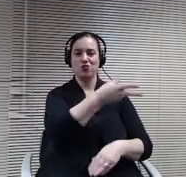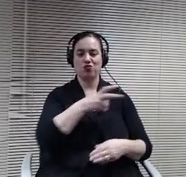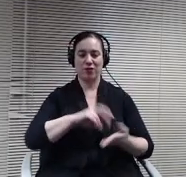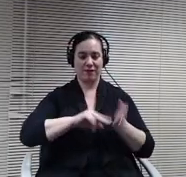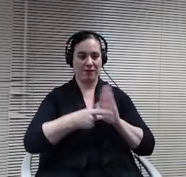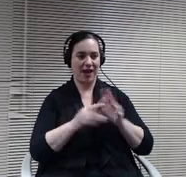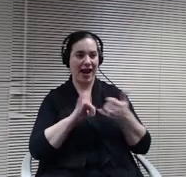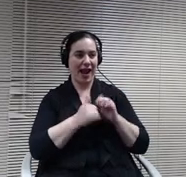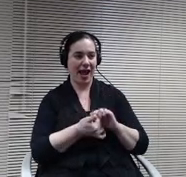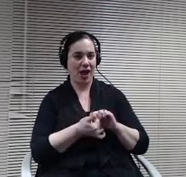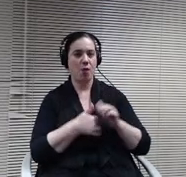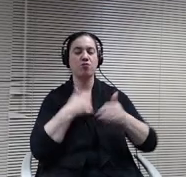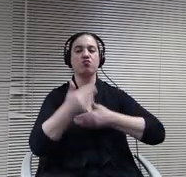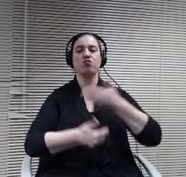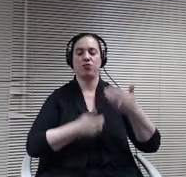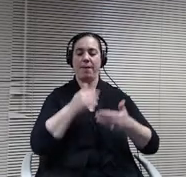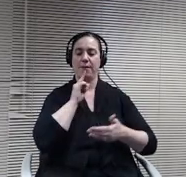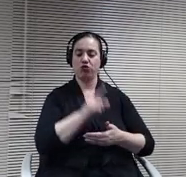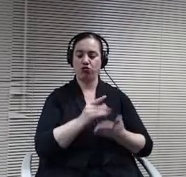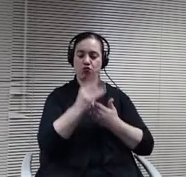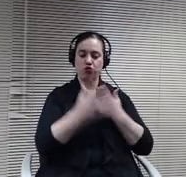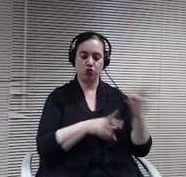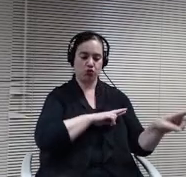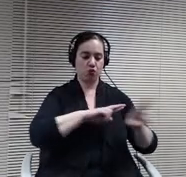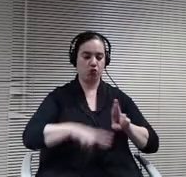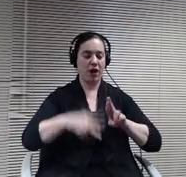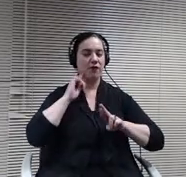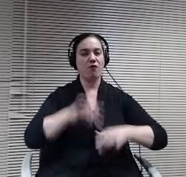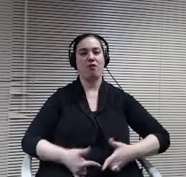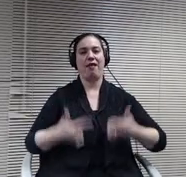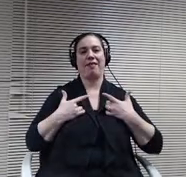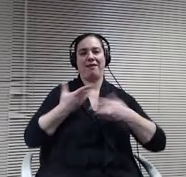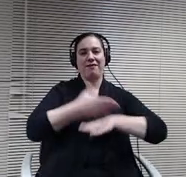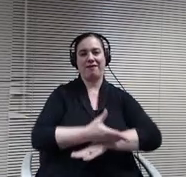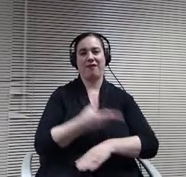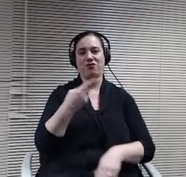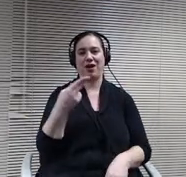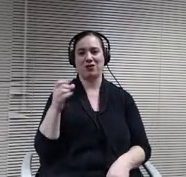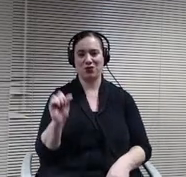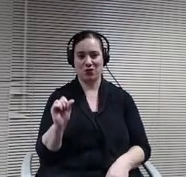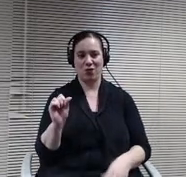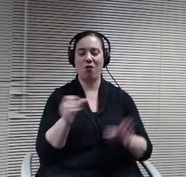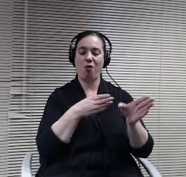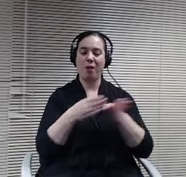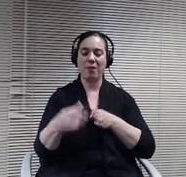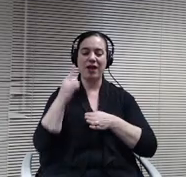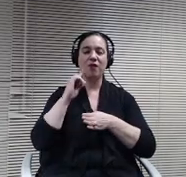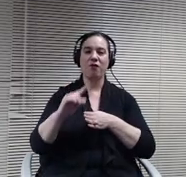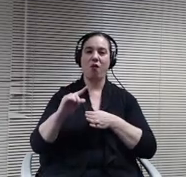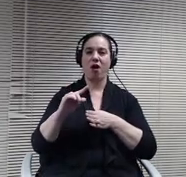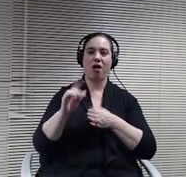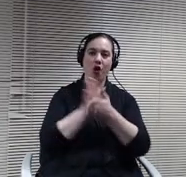preparing students for life after high school and includes planning for postsecondary education or training,